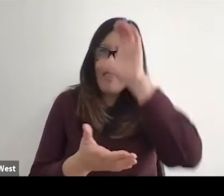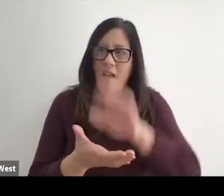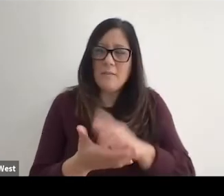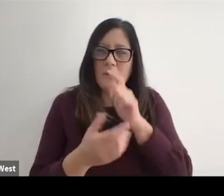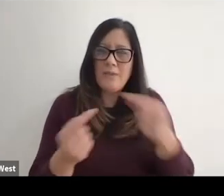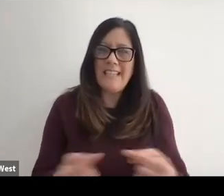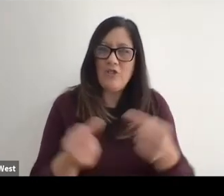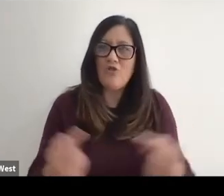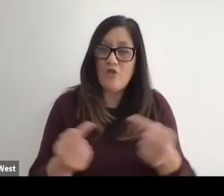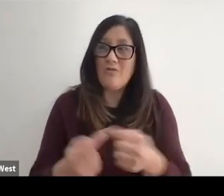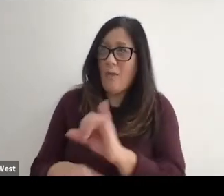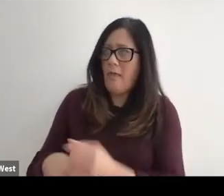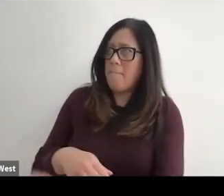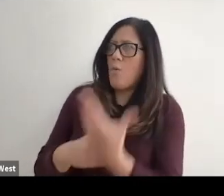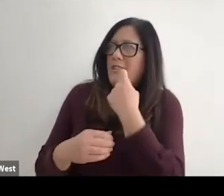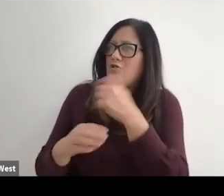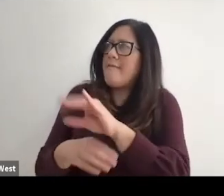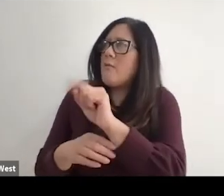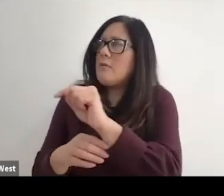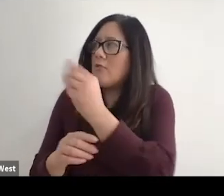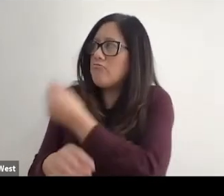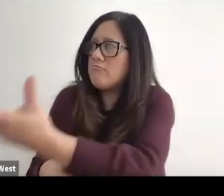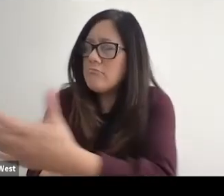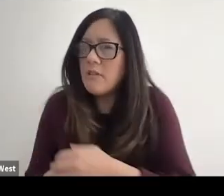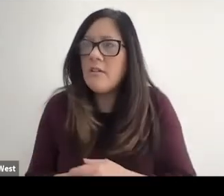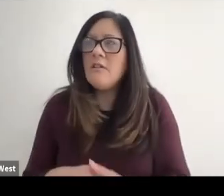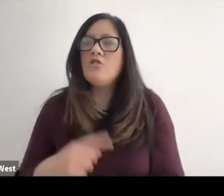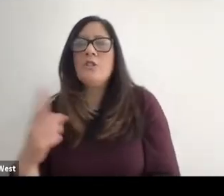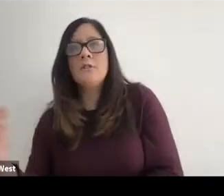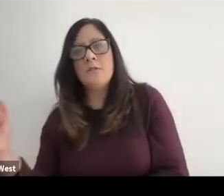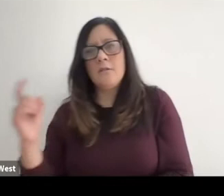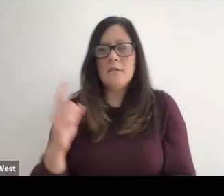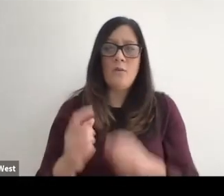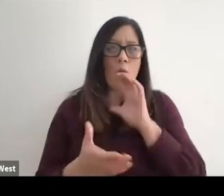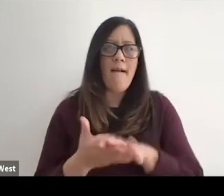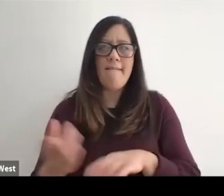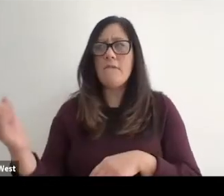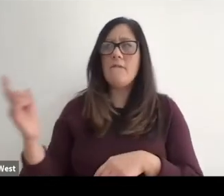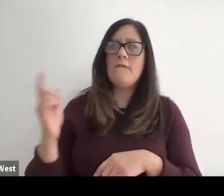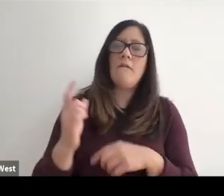with her husband who was injured soldier. She comes running over the Saint